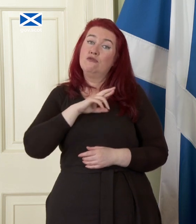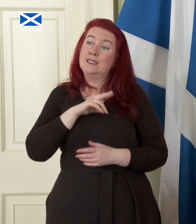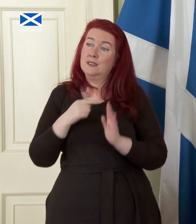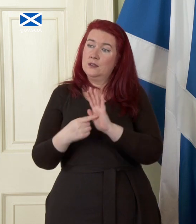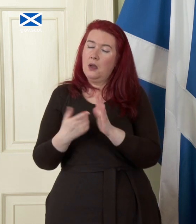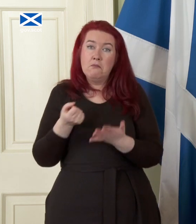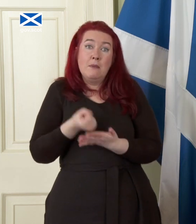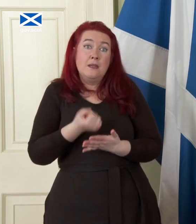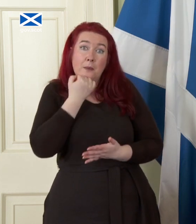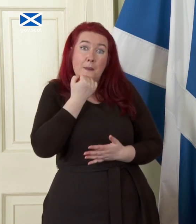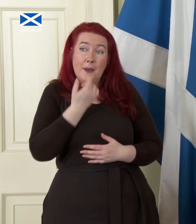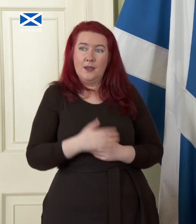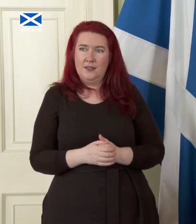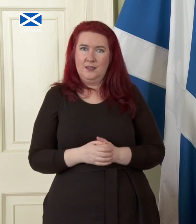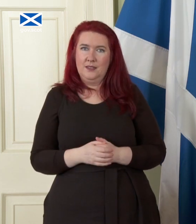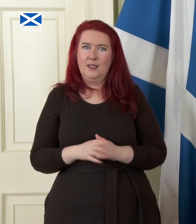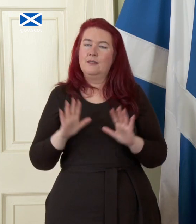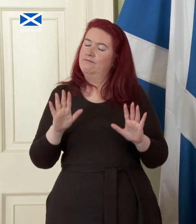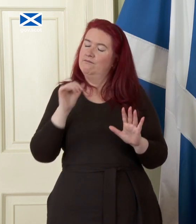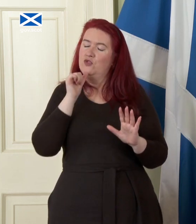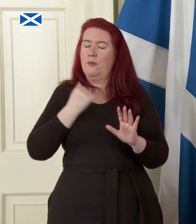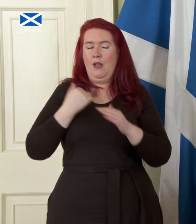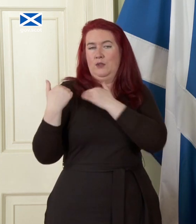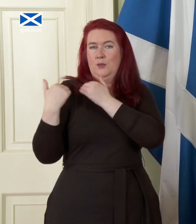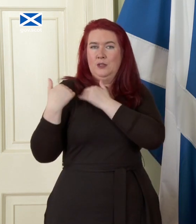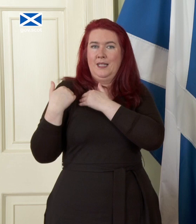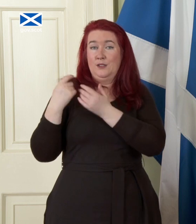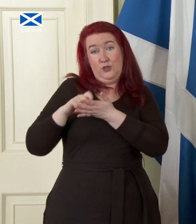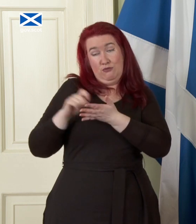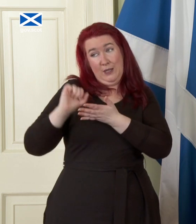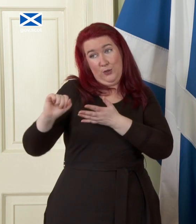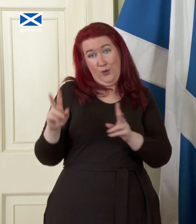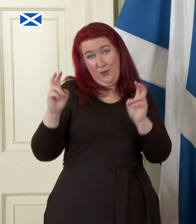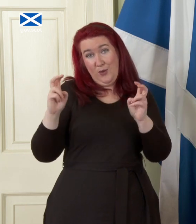minimum number it's it's not my it's not my responsibility to write your headlines that's uh probably not your responsibility either. Well it's your responsibility to put